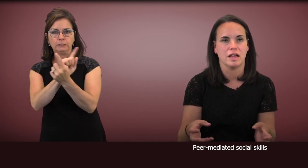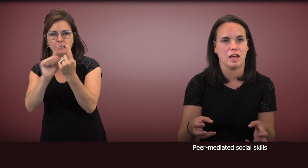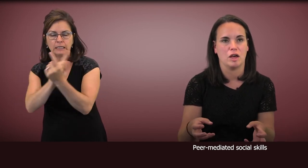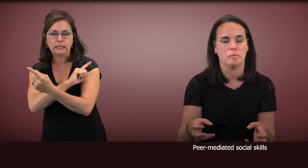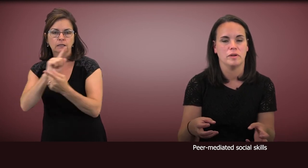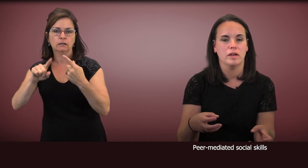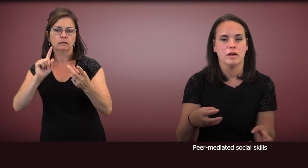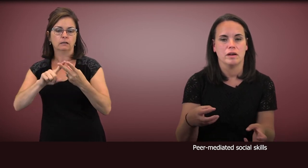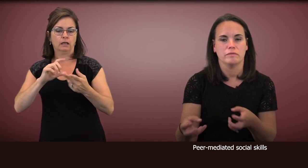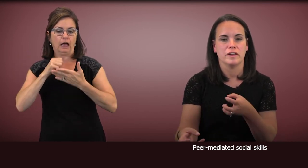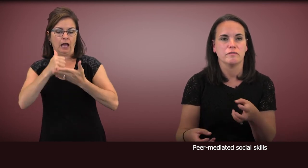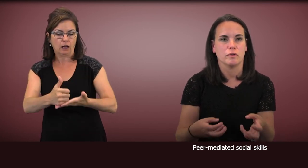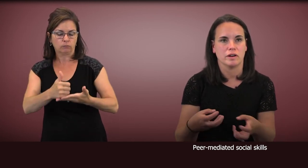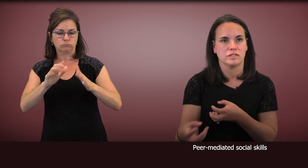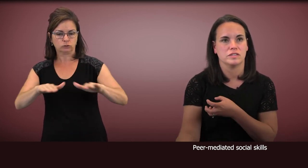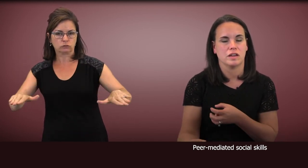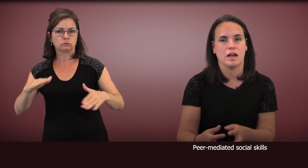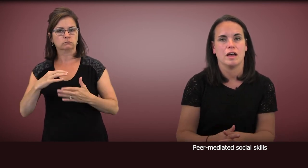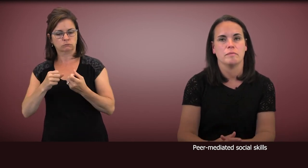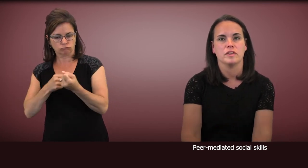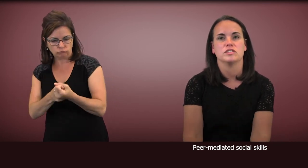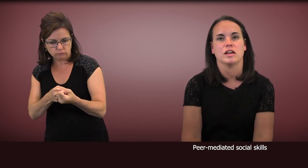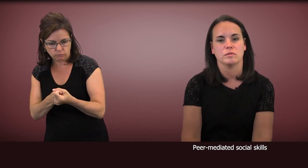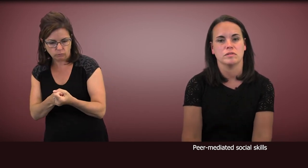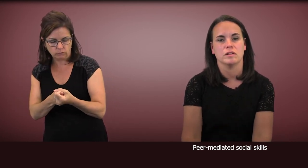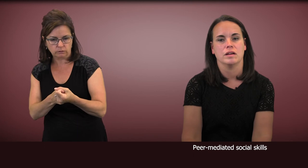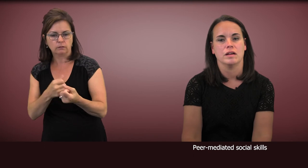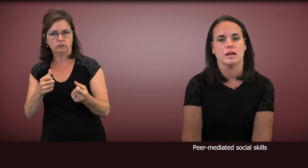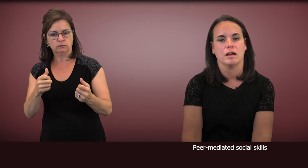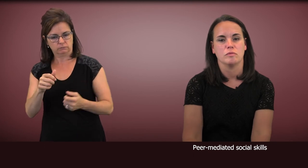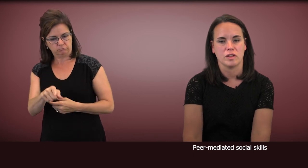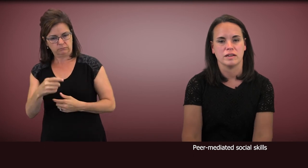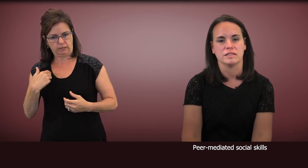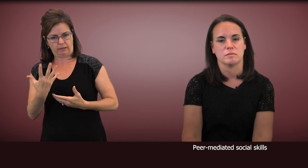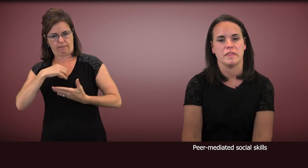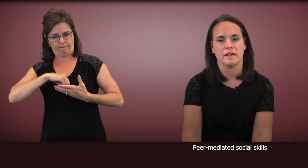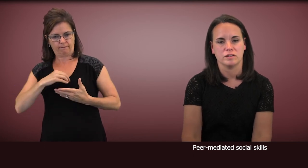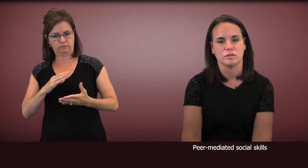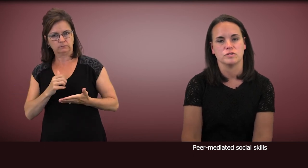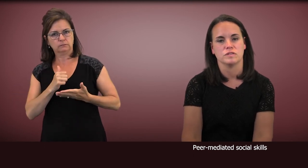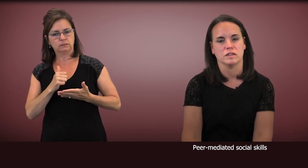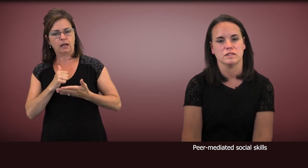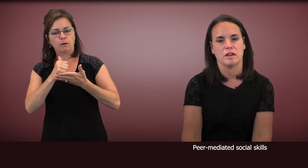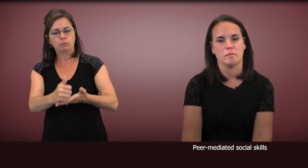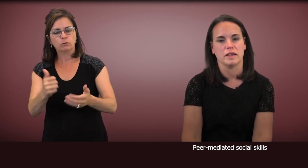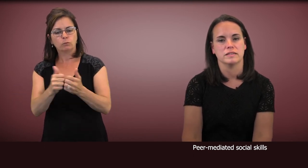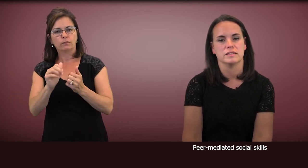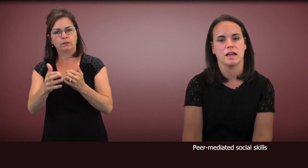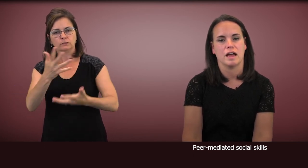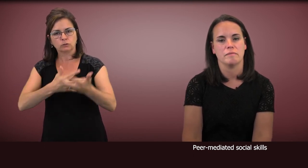to help reinforce the child with autism in their social skill development.